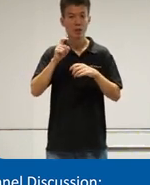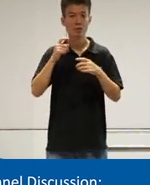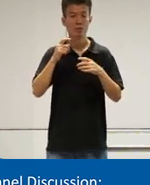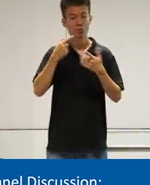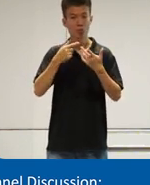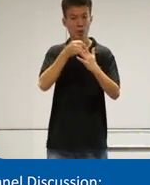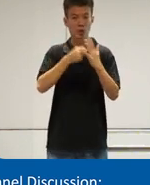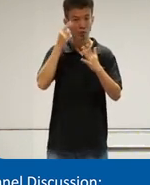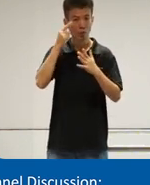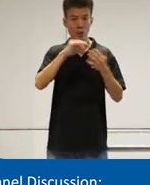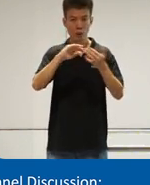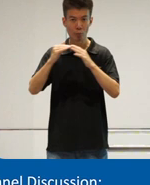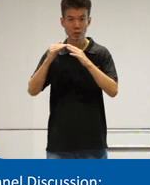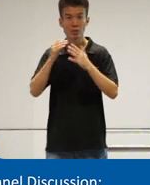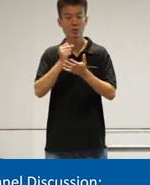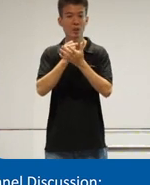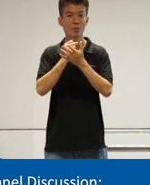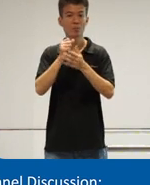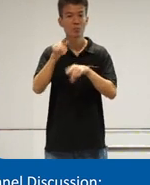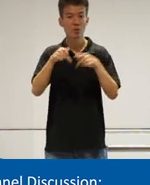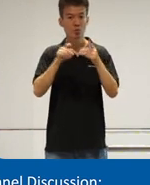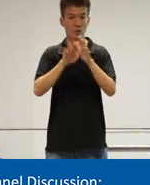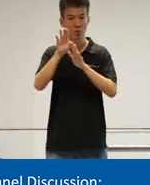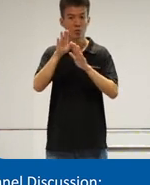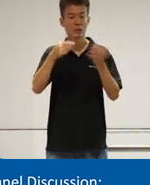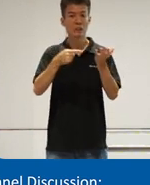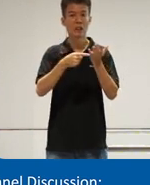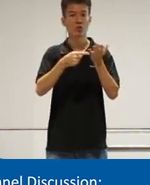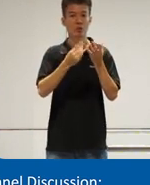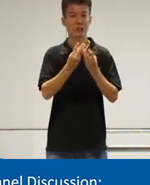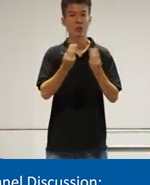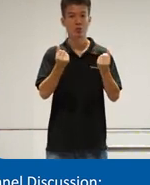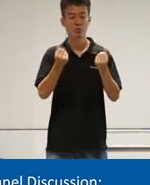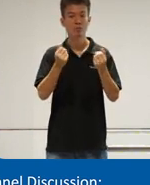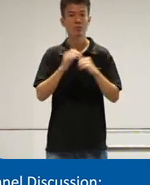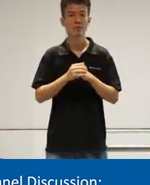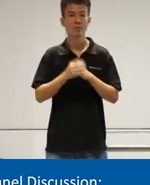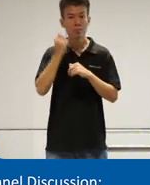for the community and help people uh developing Technology Solutions understand what it actually